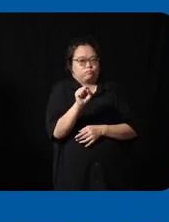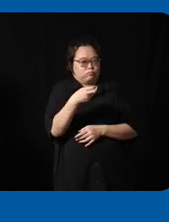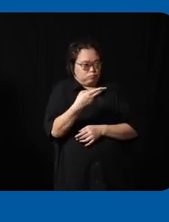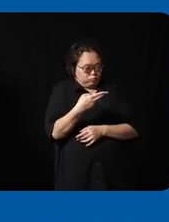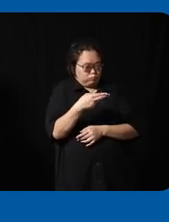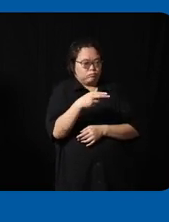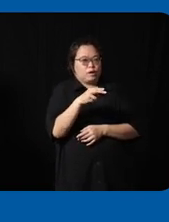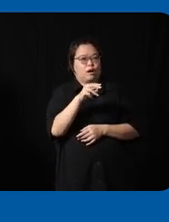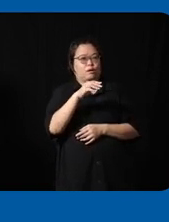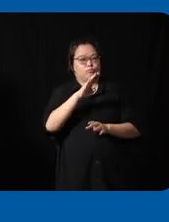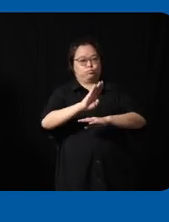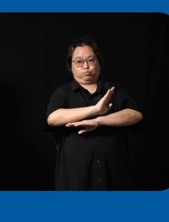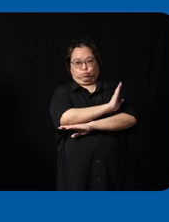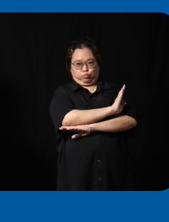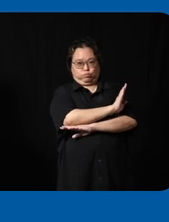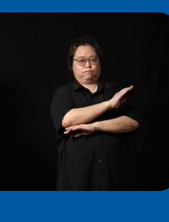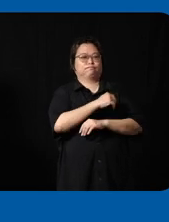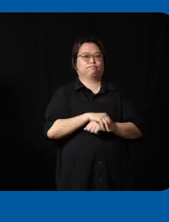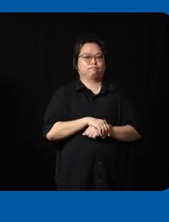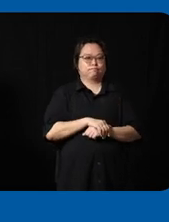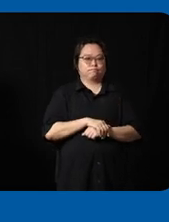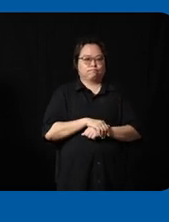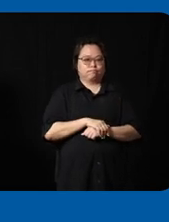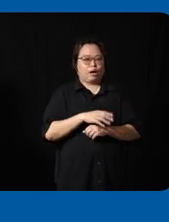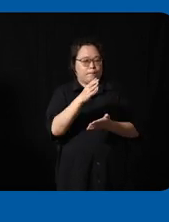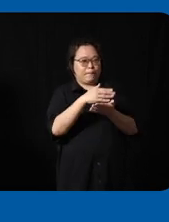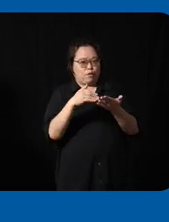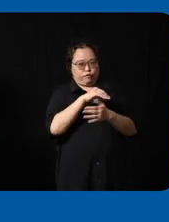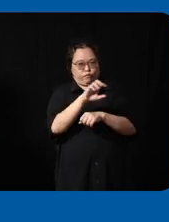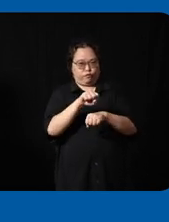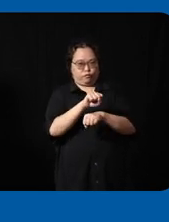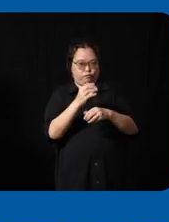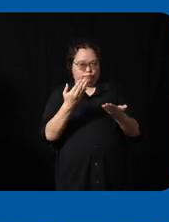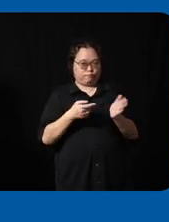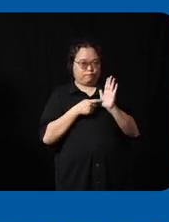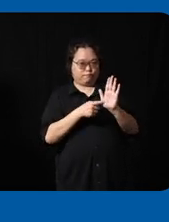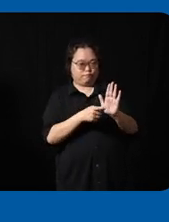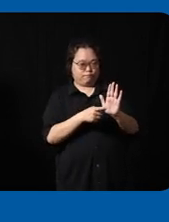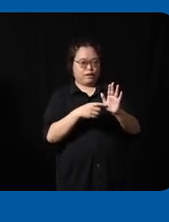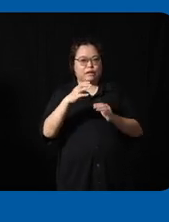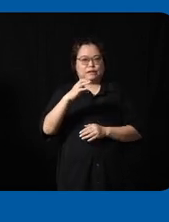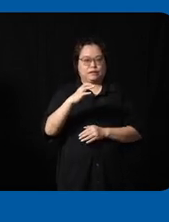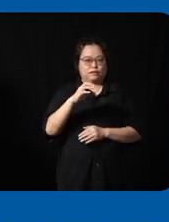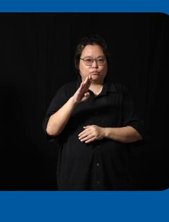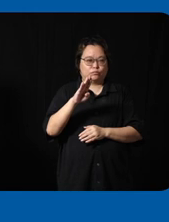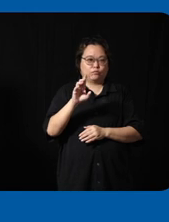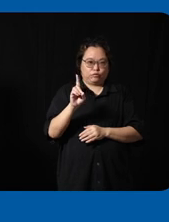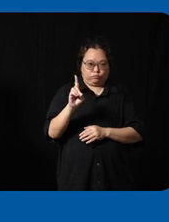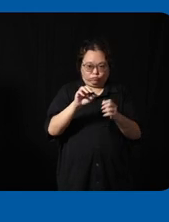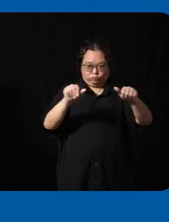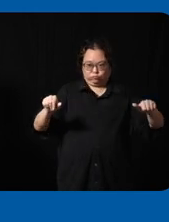dashboard um of part of Singapore okay um showing the CBD area and the blue lines represent the